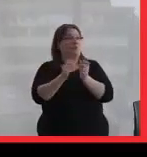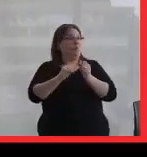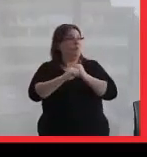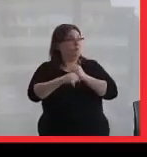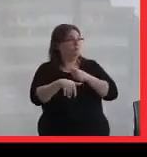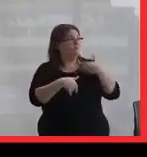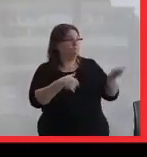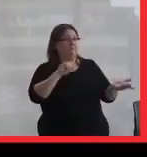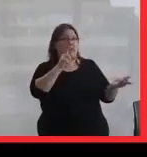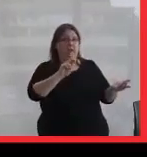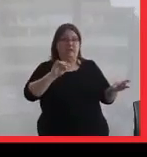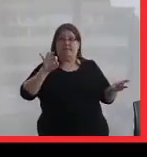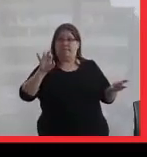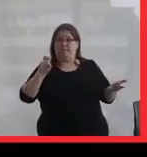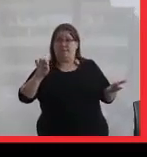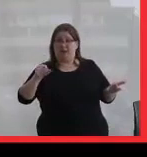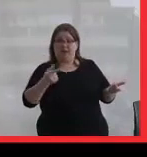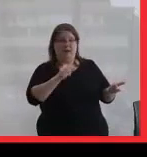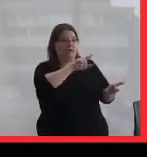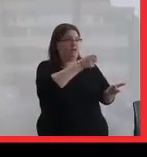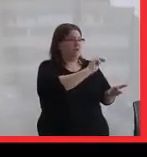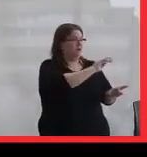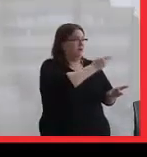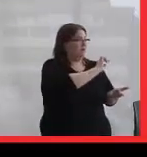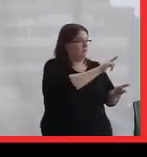to welcome Ian Fanning and Jan Hill to begin our conversation.